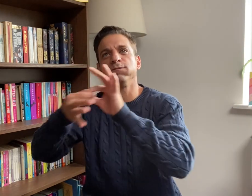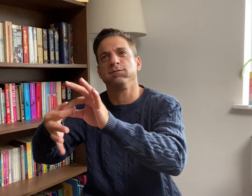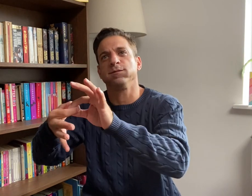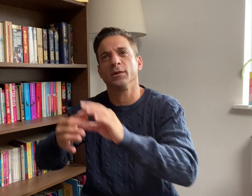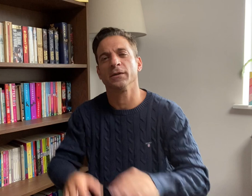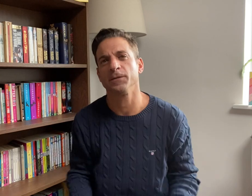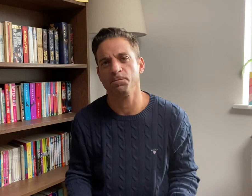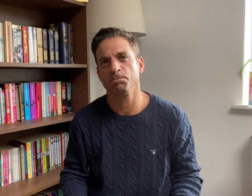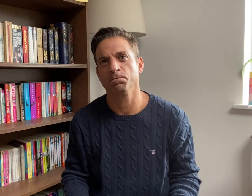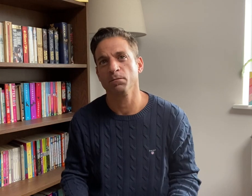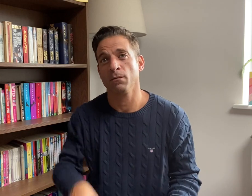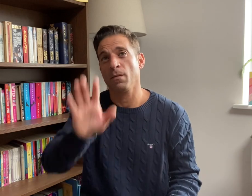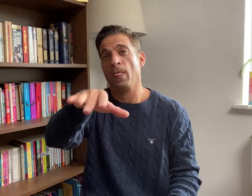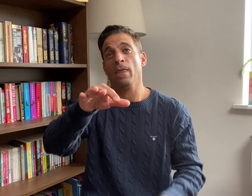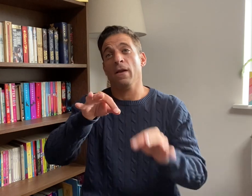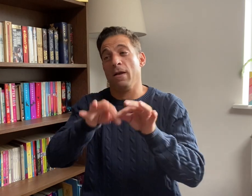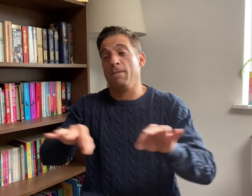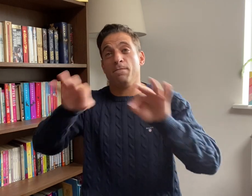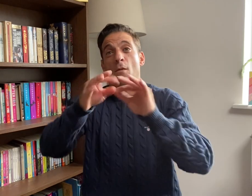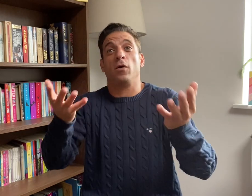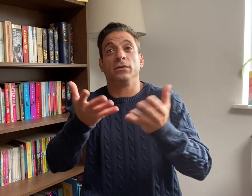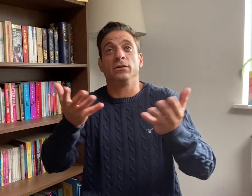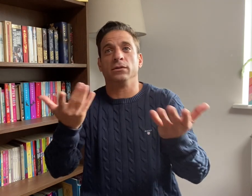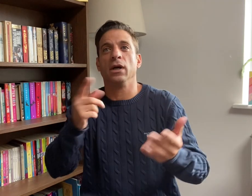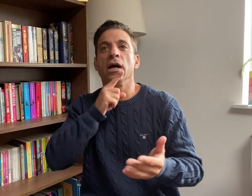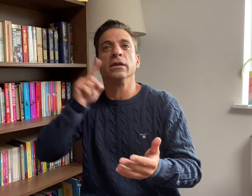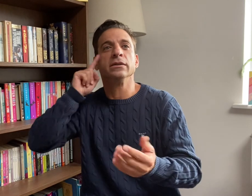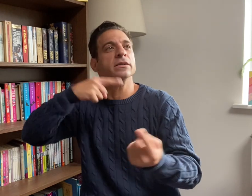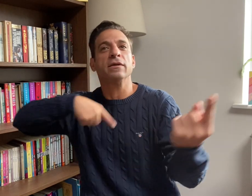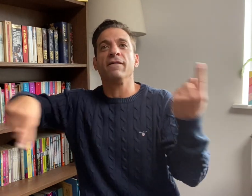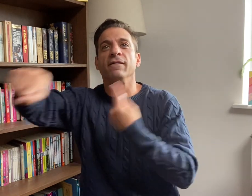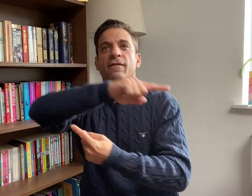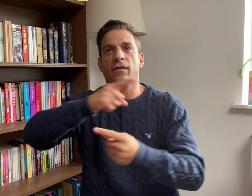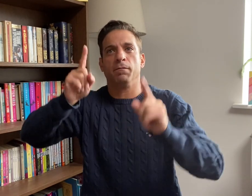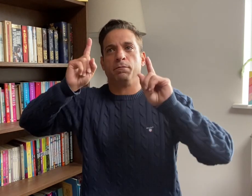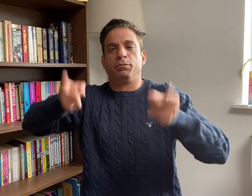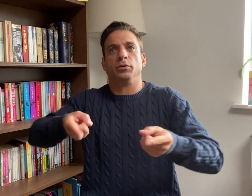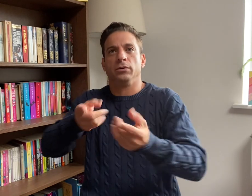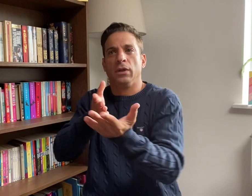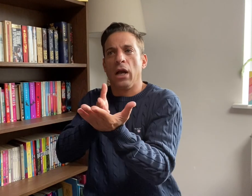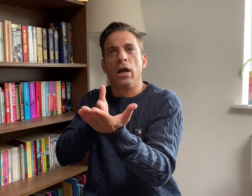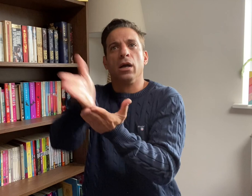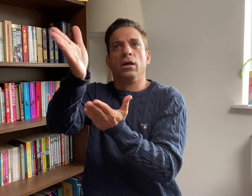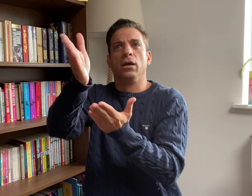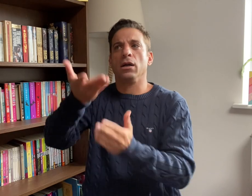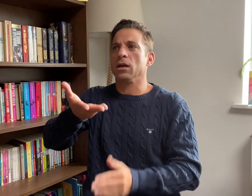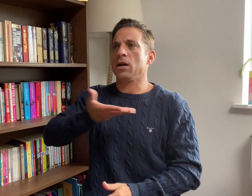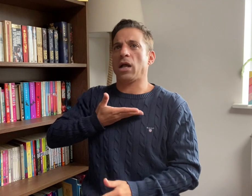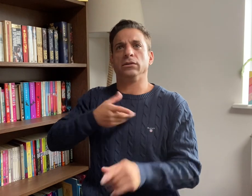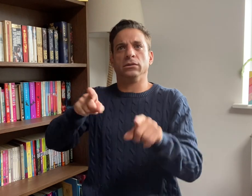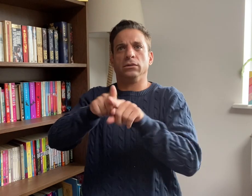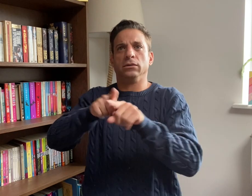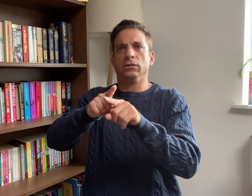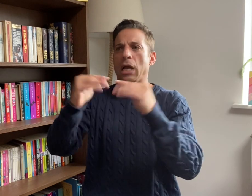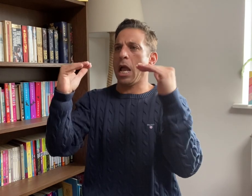members of the Deaf have equal access to information during emergency